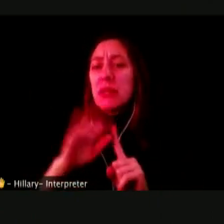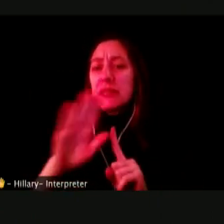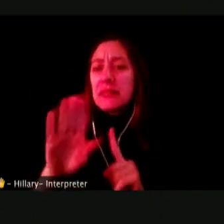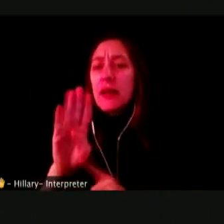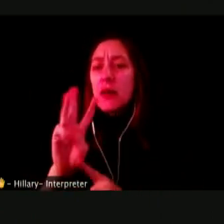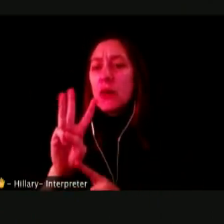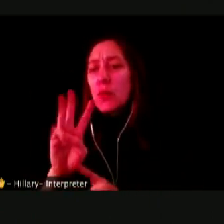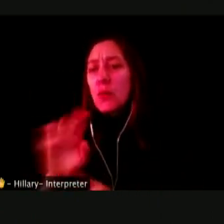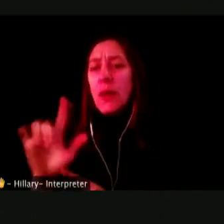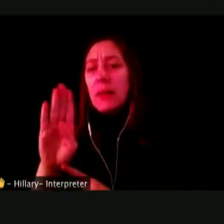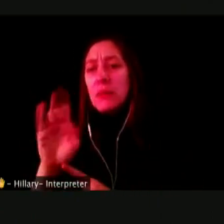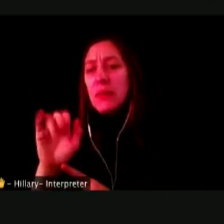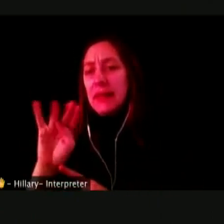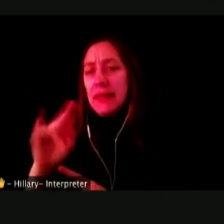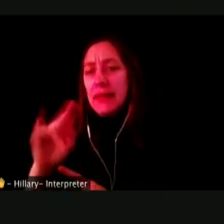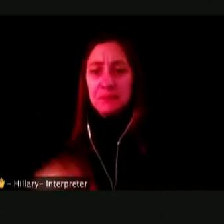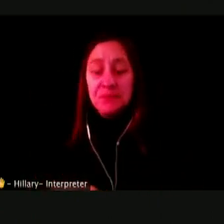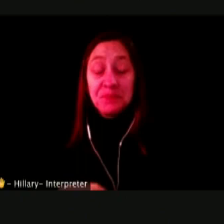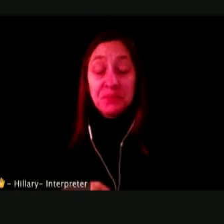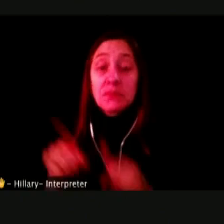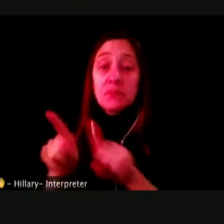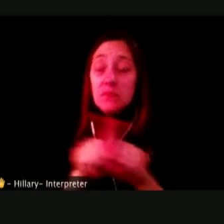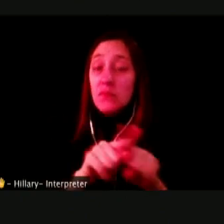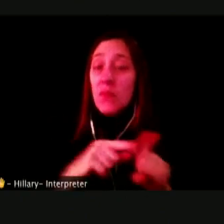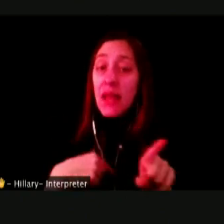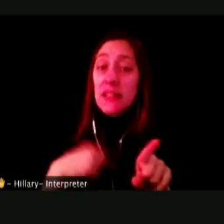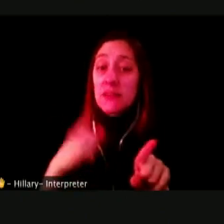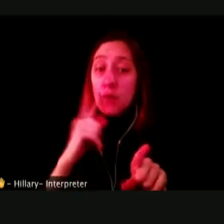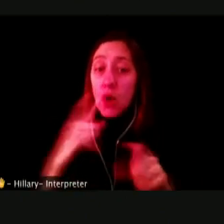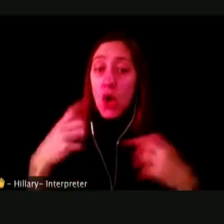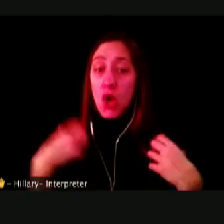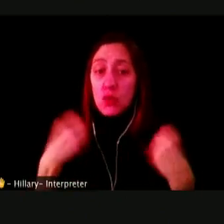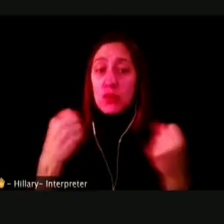AND ALSO HAS A COMPONENT OF THE ASSESSMENT AS WELL.